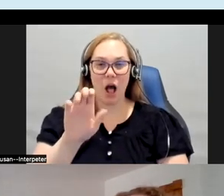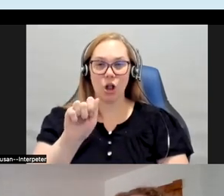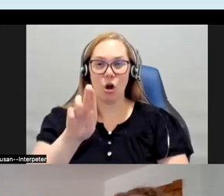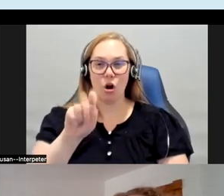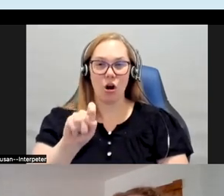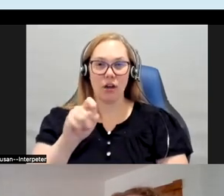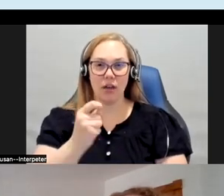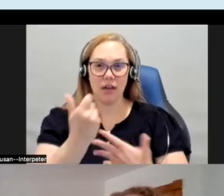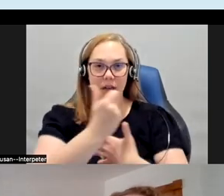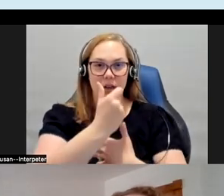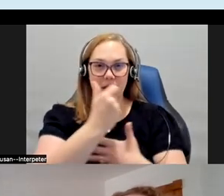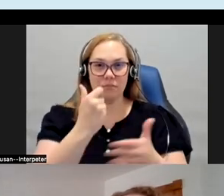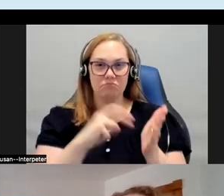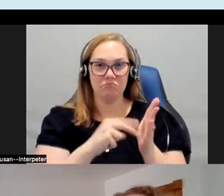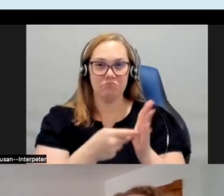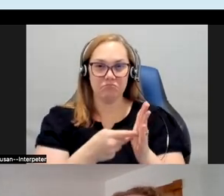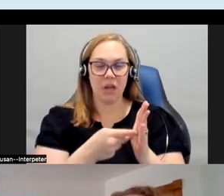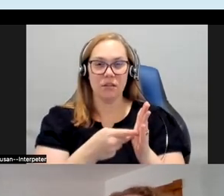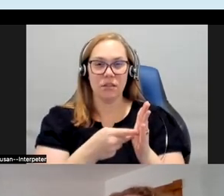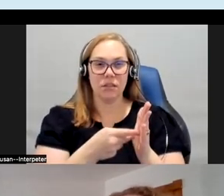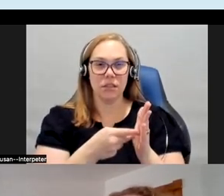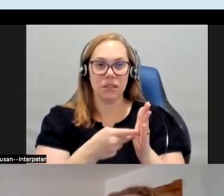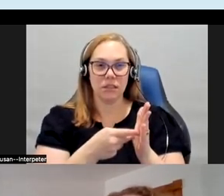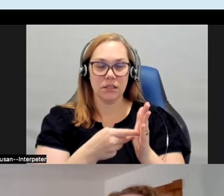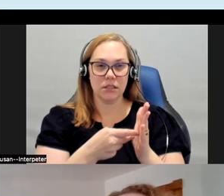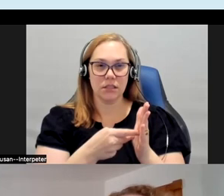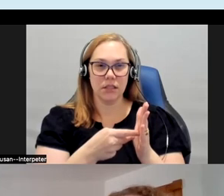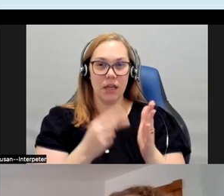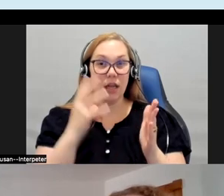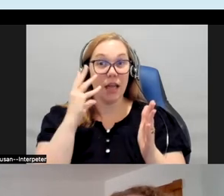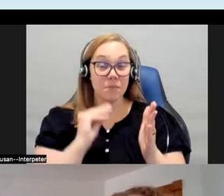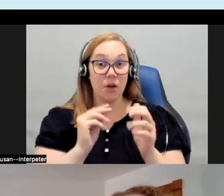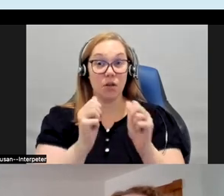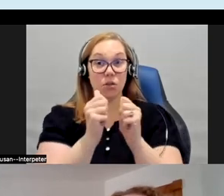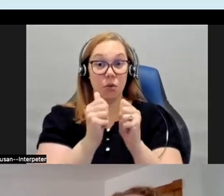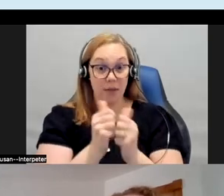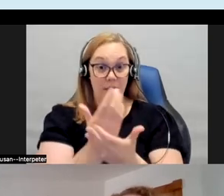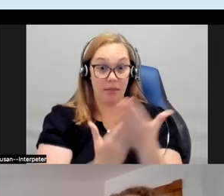primarily meant to be experienced with the hands more so than the